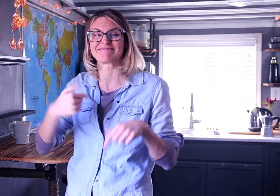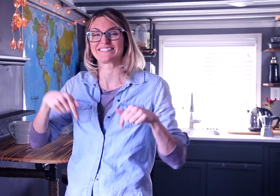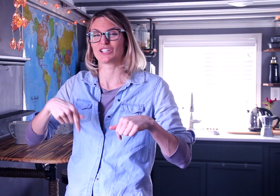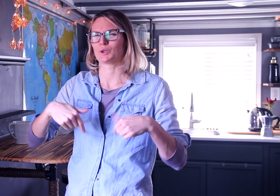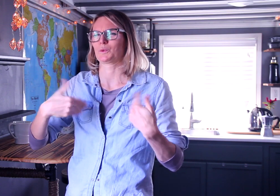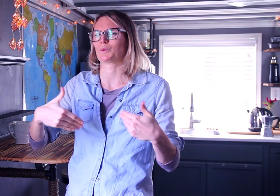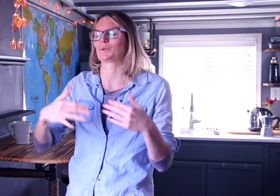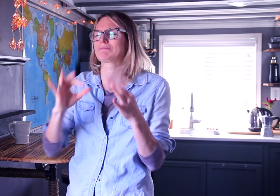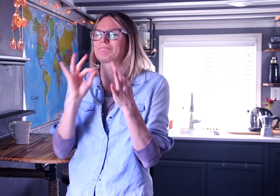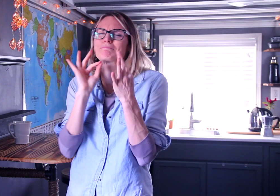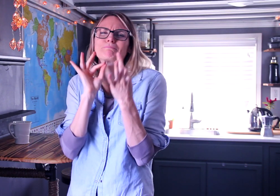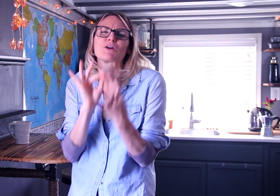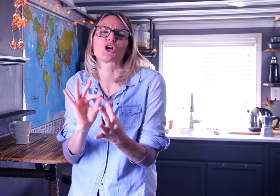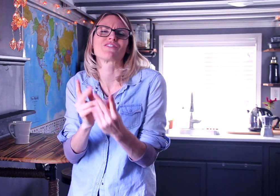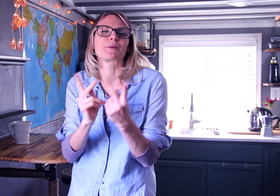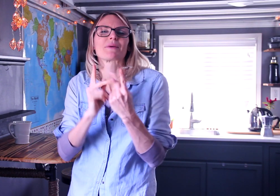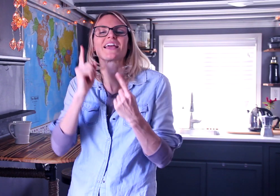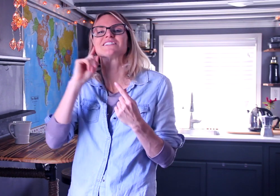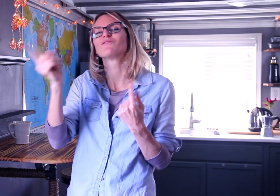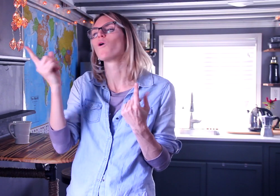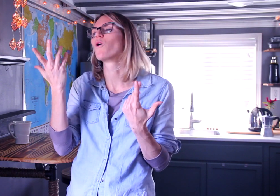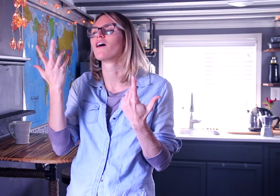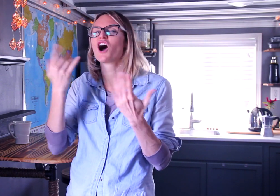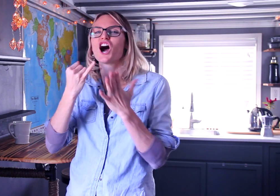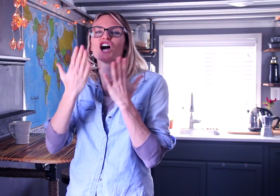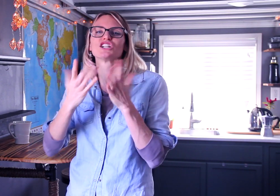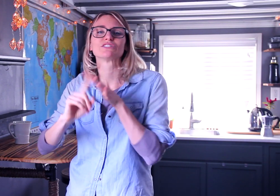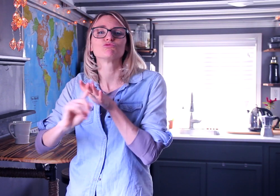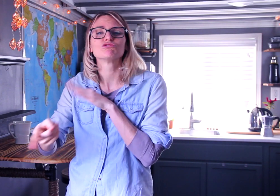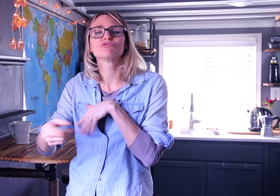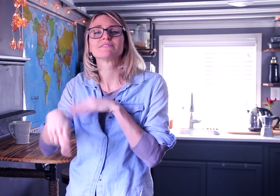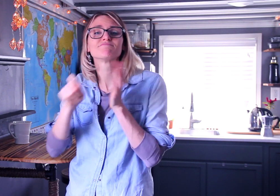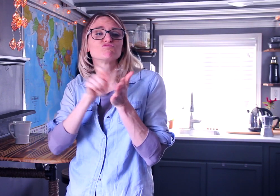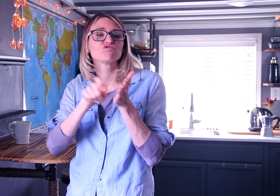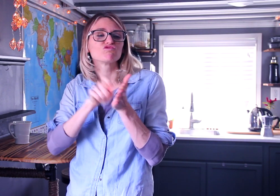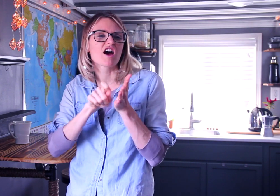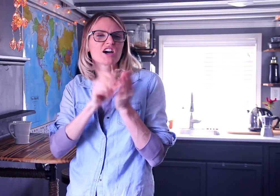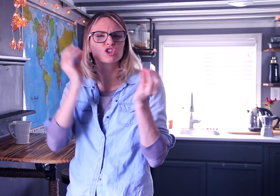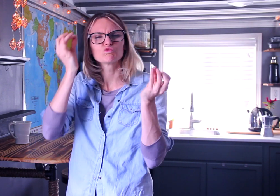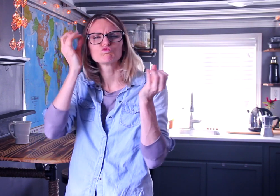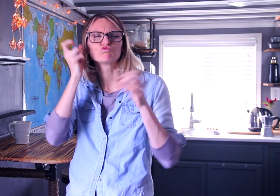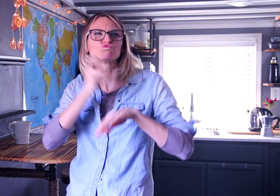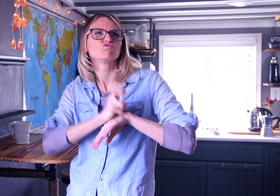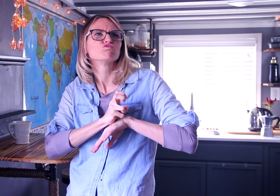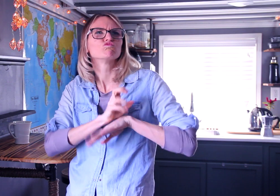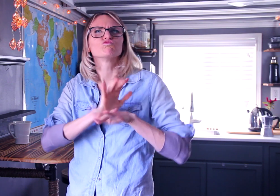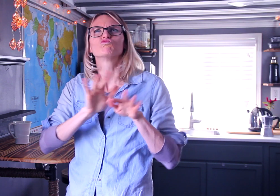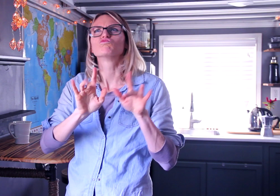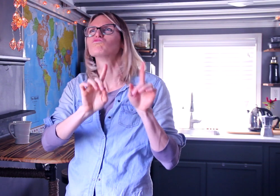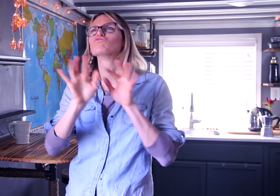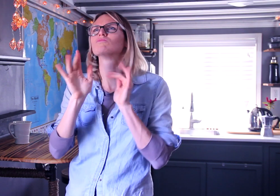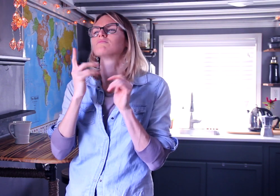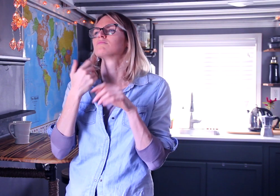It’s actually the perfect place for an artists’ retreat, or for a writer or filmmaker to get